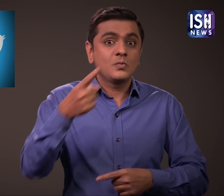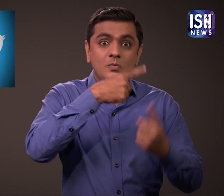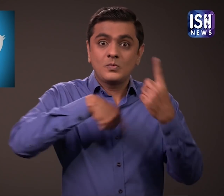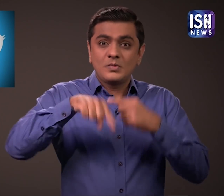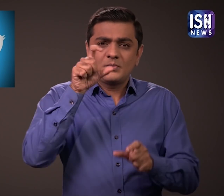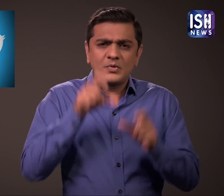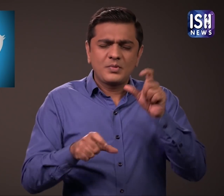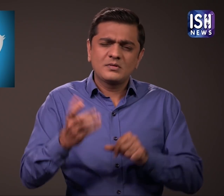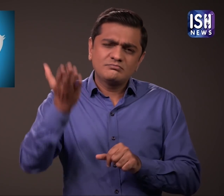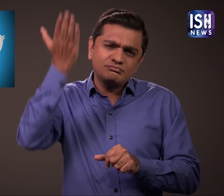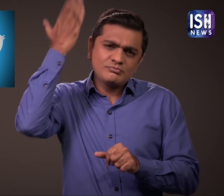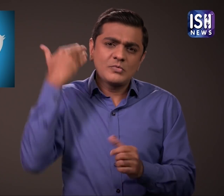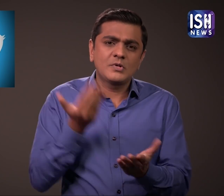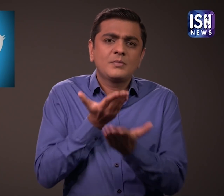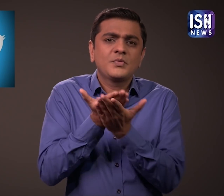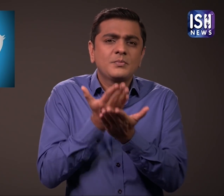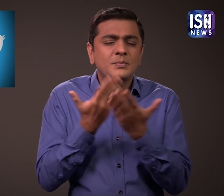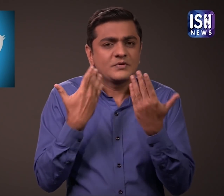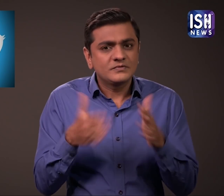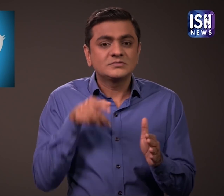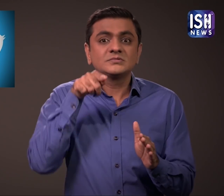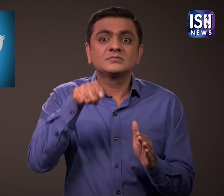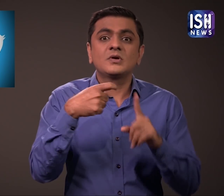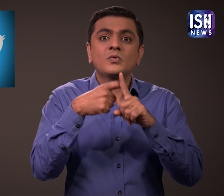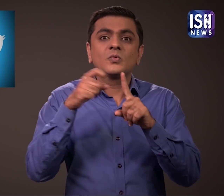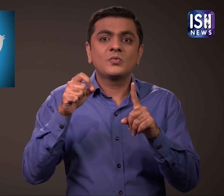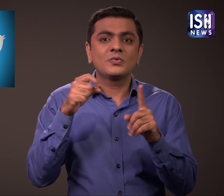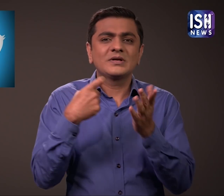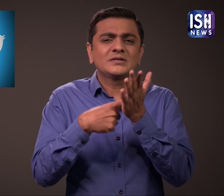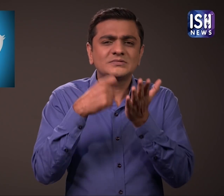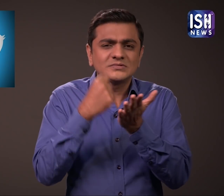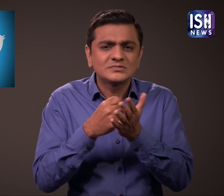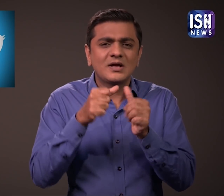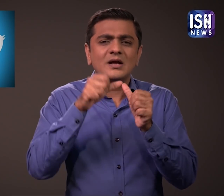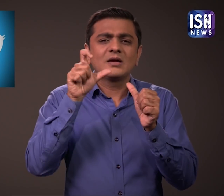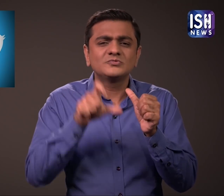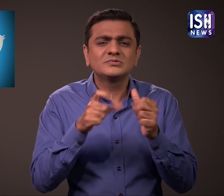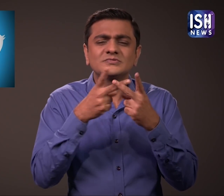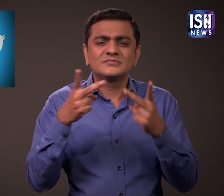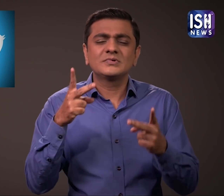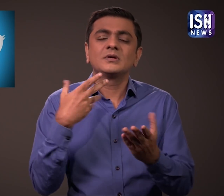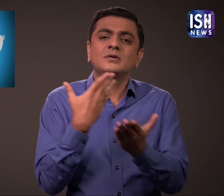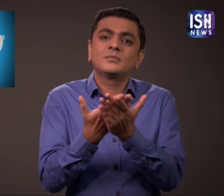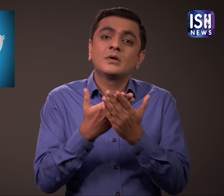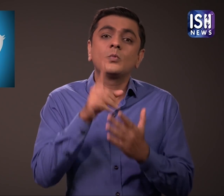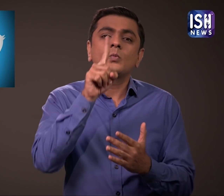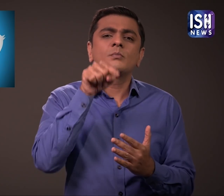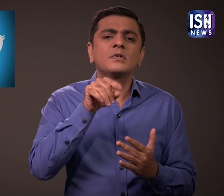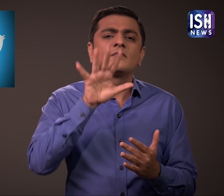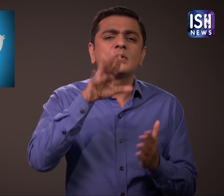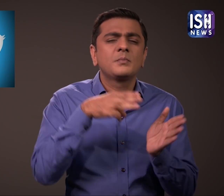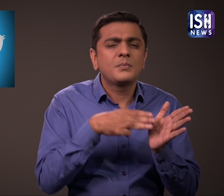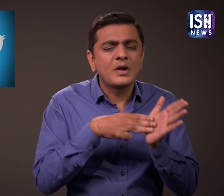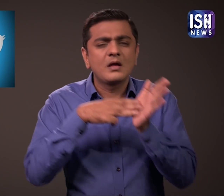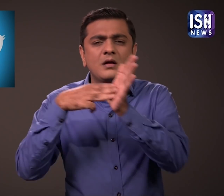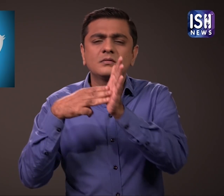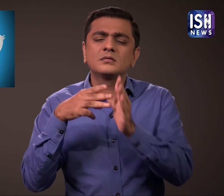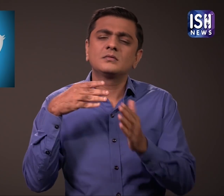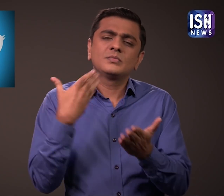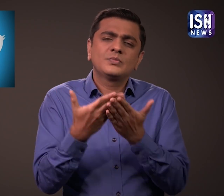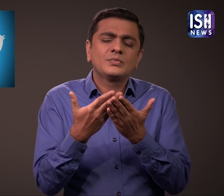Koo earlier had 1.5 million active users.